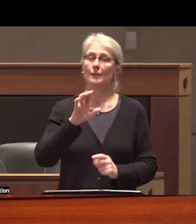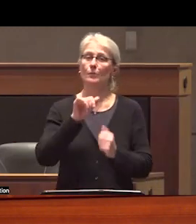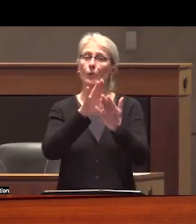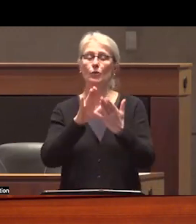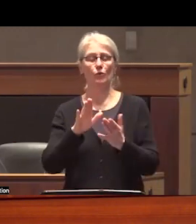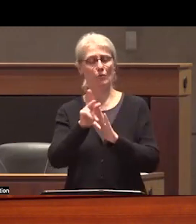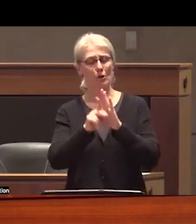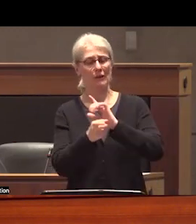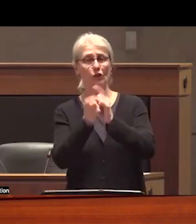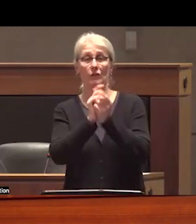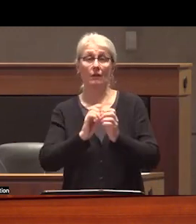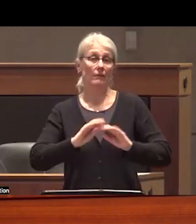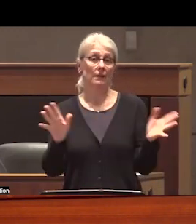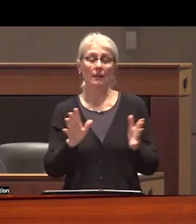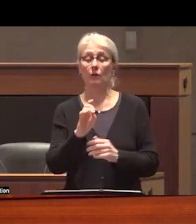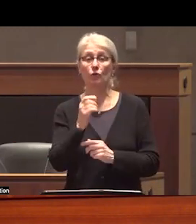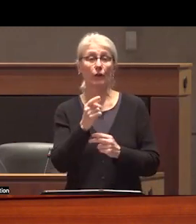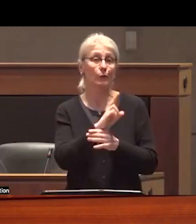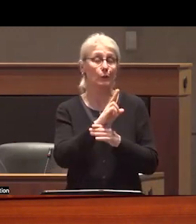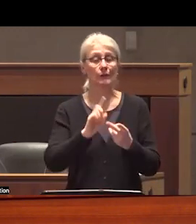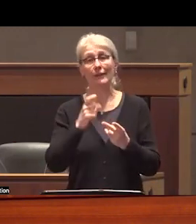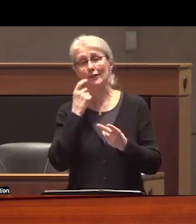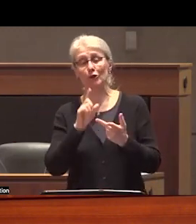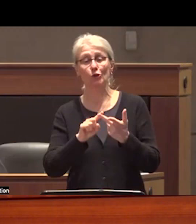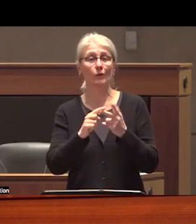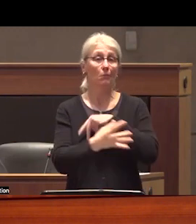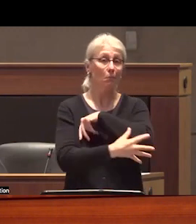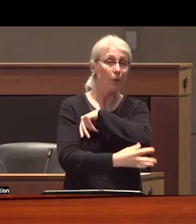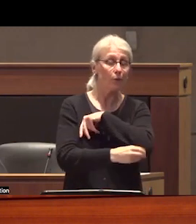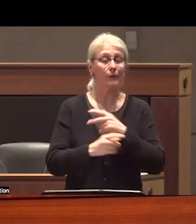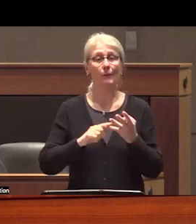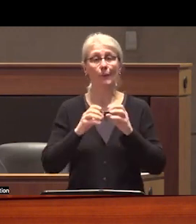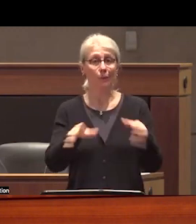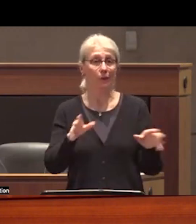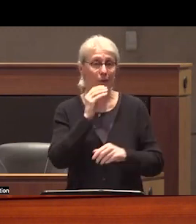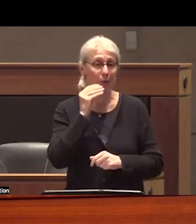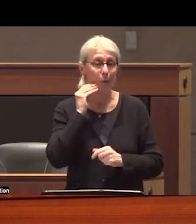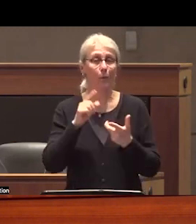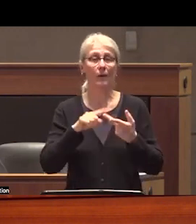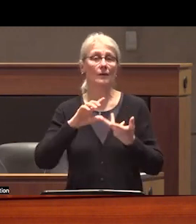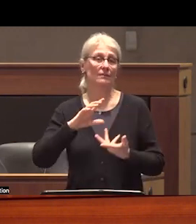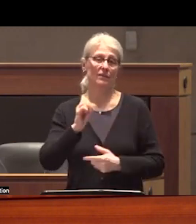category collapse of drug use addiction poverty homelessness social disorder and crime while the